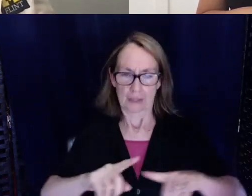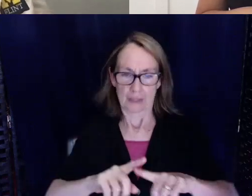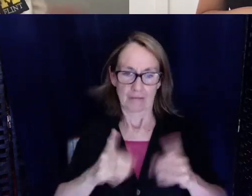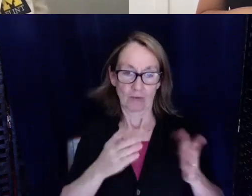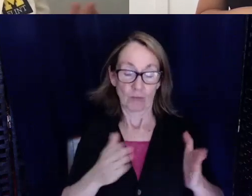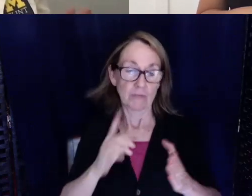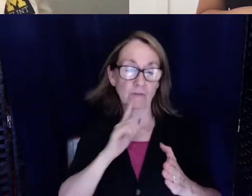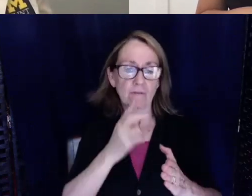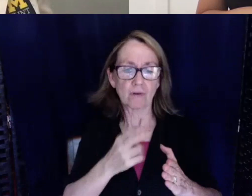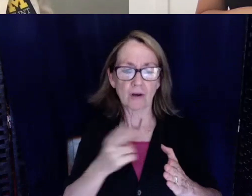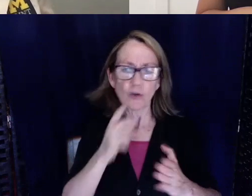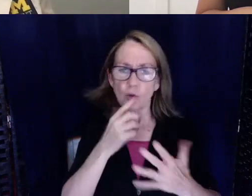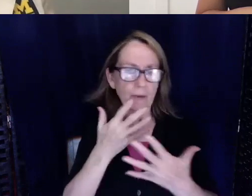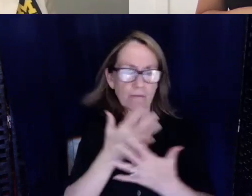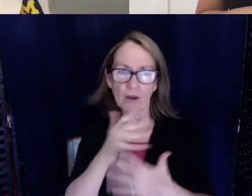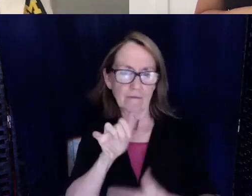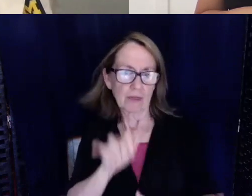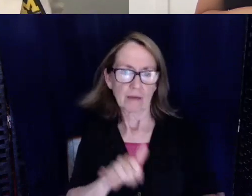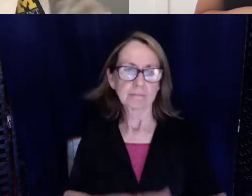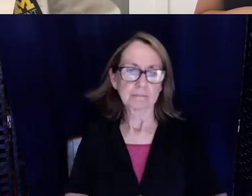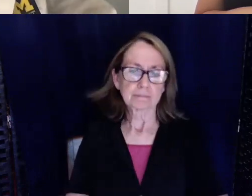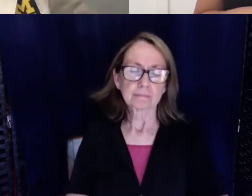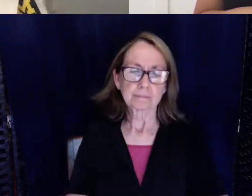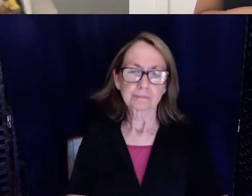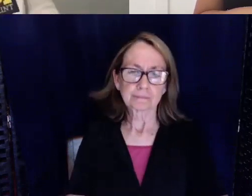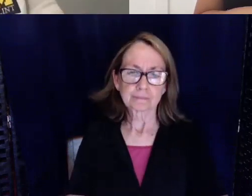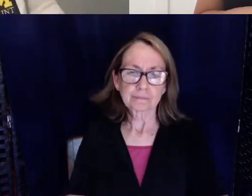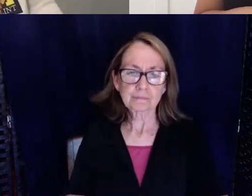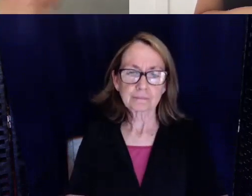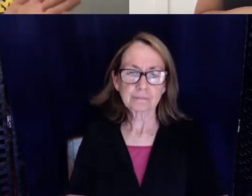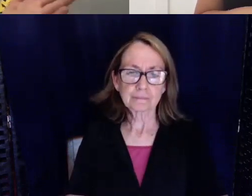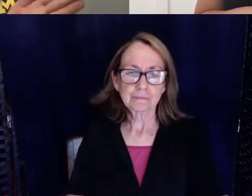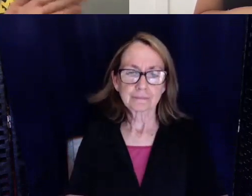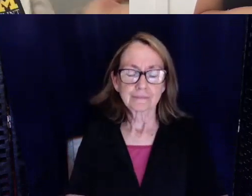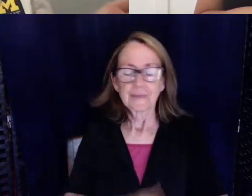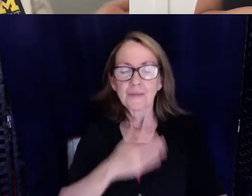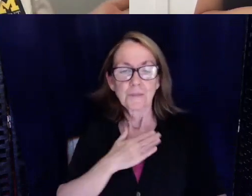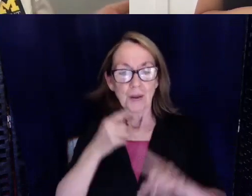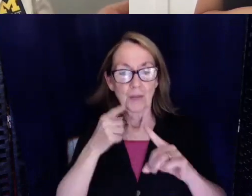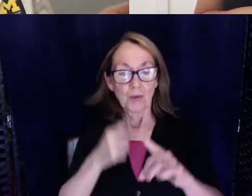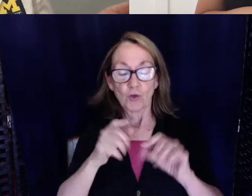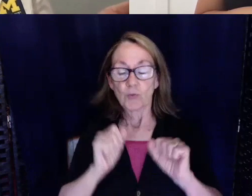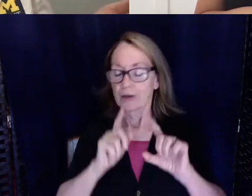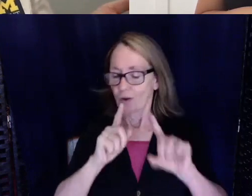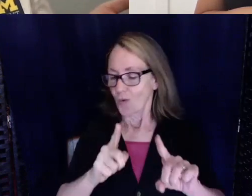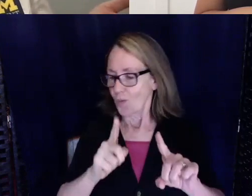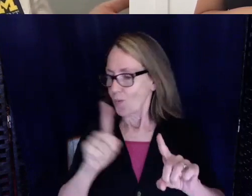shouldn't be afraid of that. So I guess my point is you can go anywhere you want. You just have to figure out